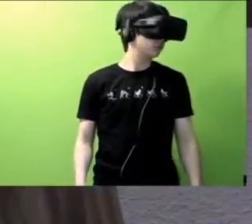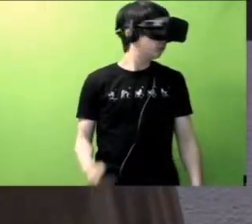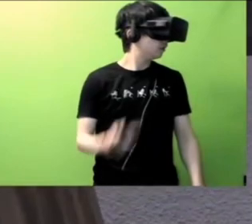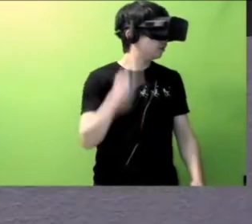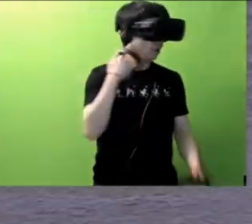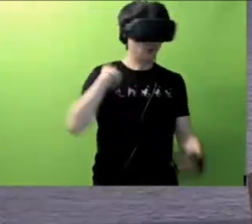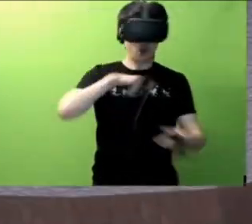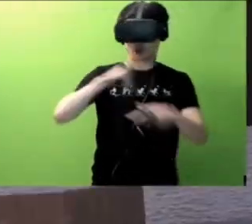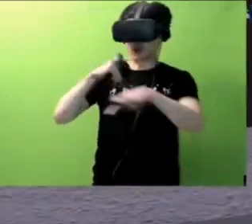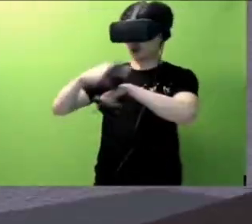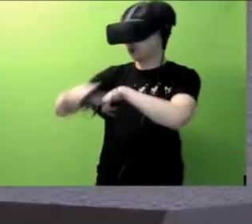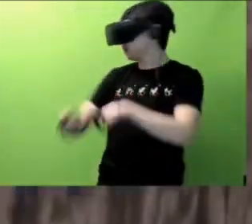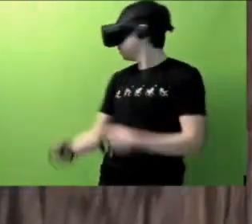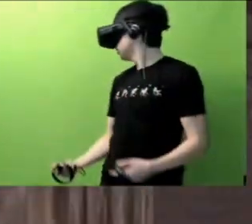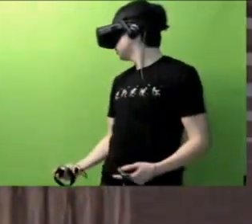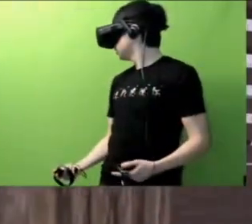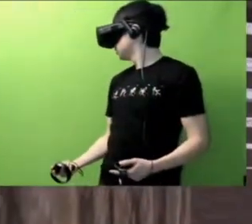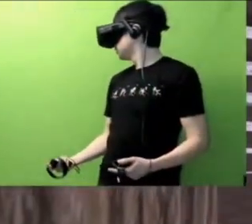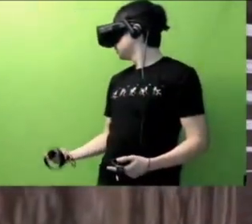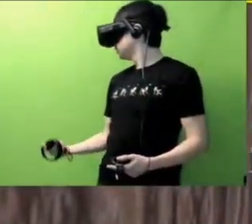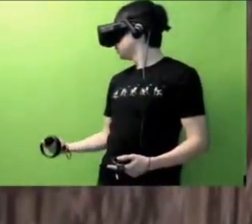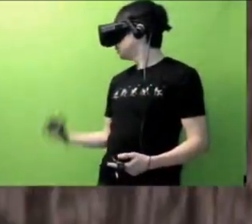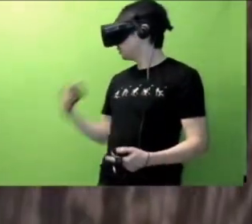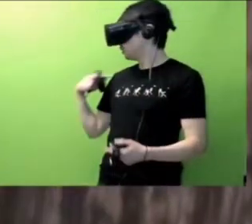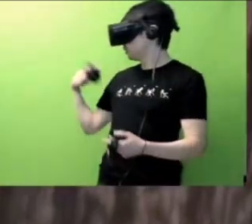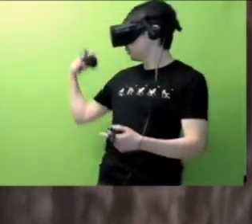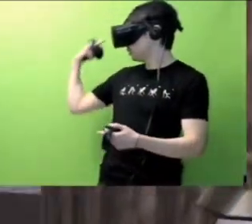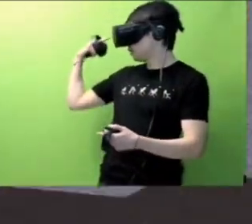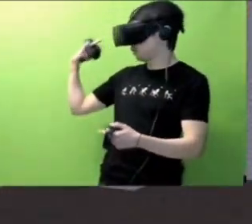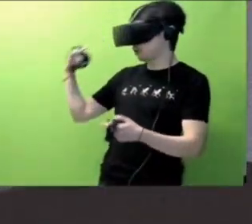I think we arrived early I think - -